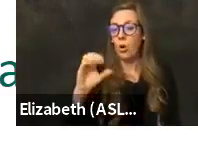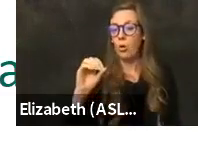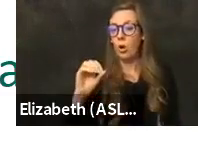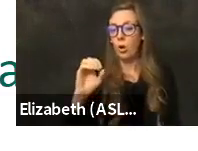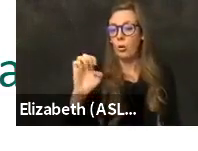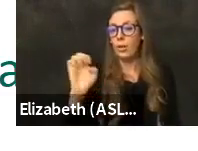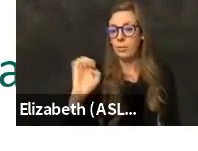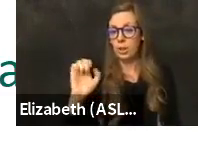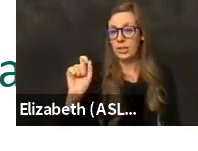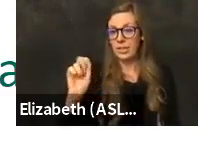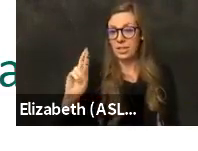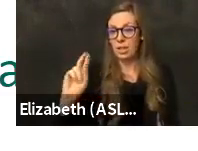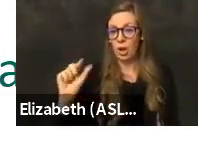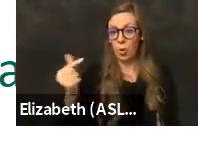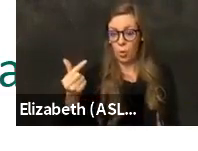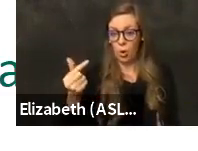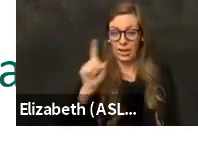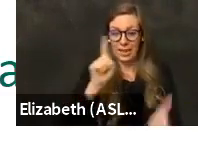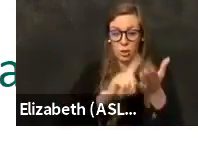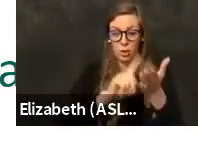can see all the different places where you can get tested.